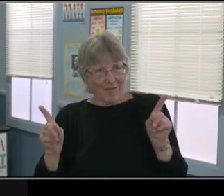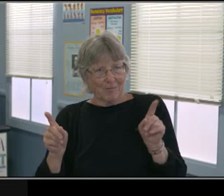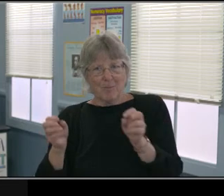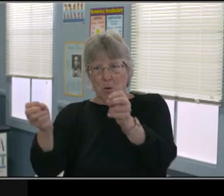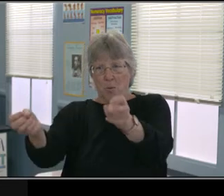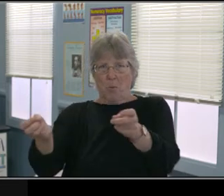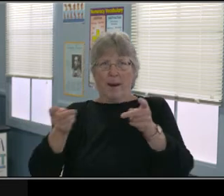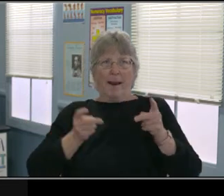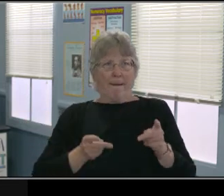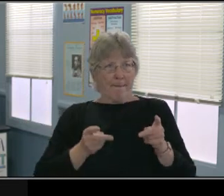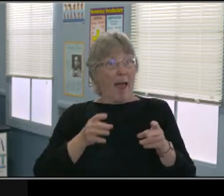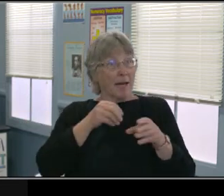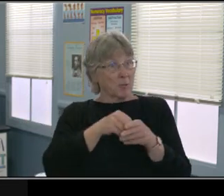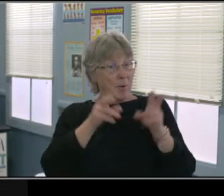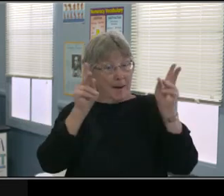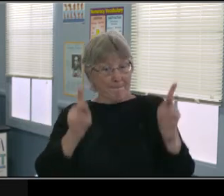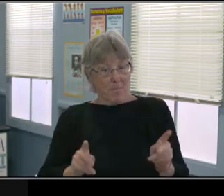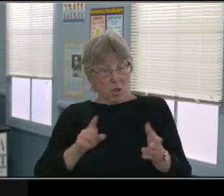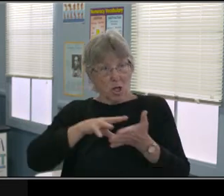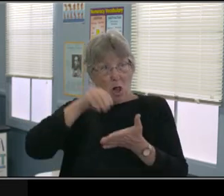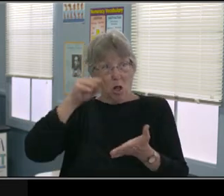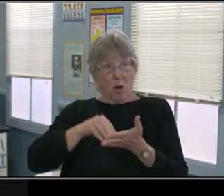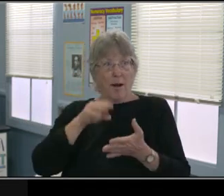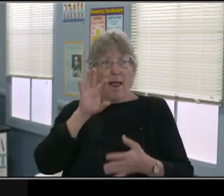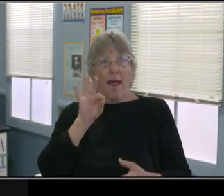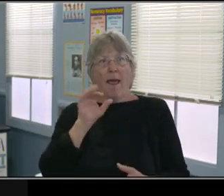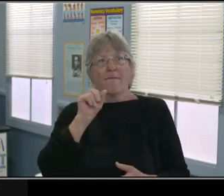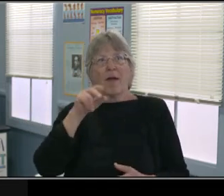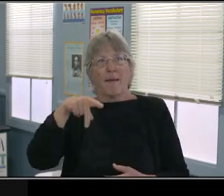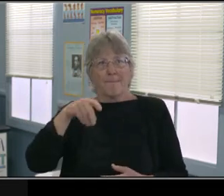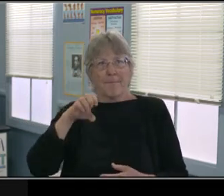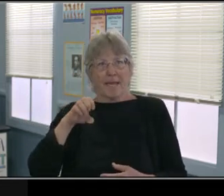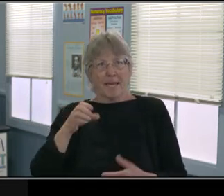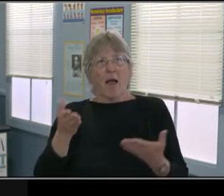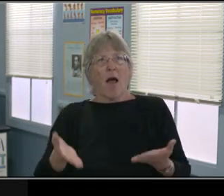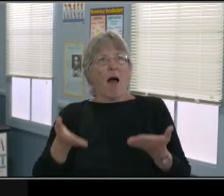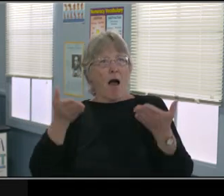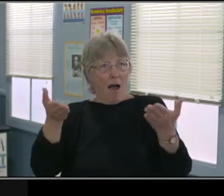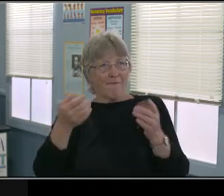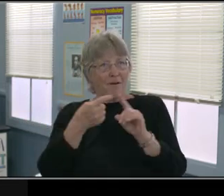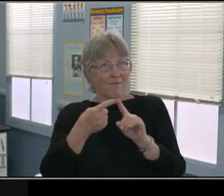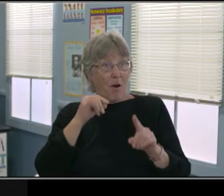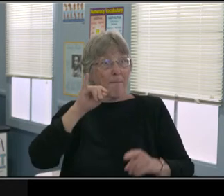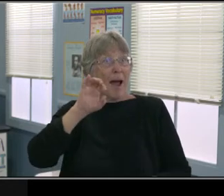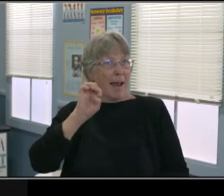We're doing it because it's important to students, families and teachers, but most important, the students.